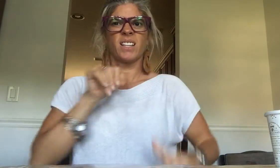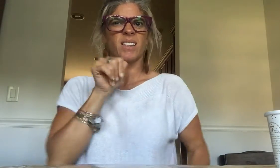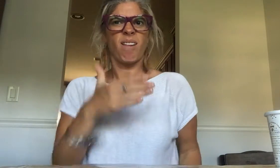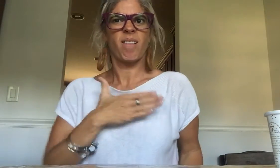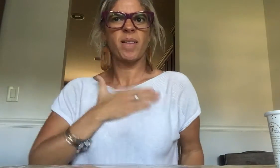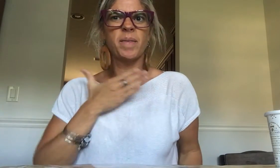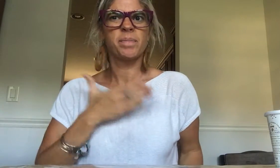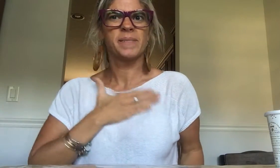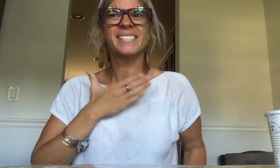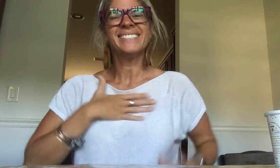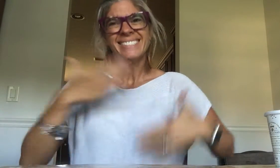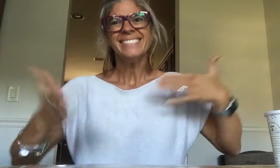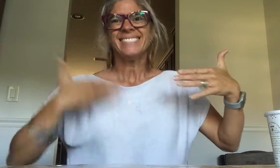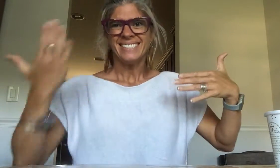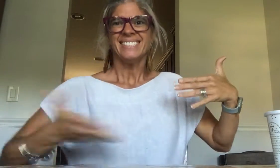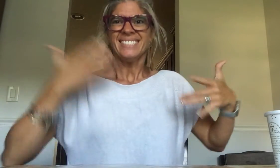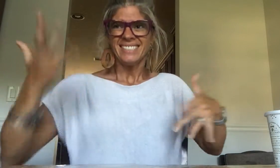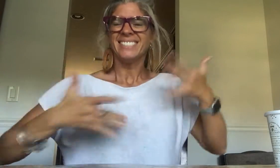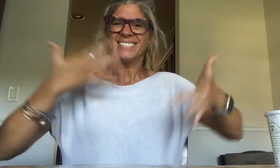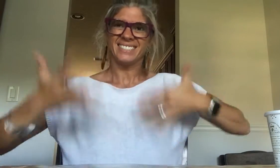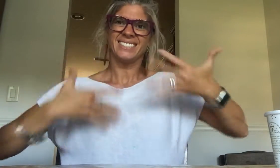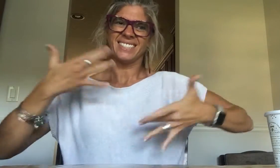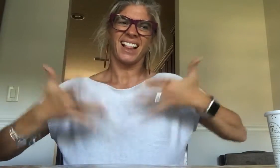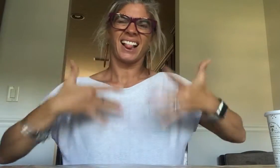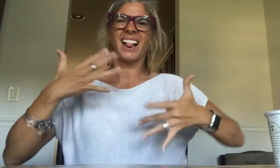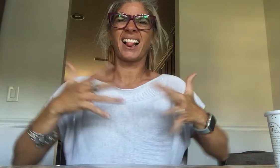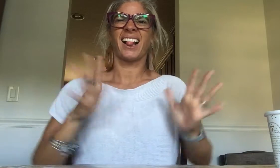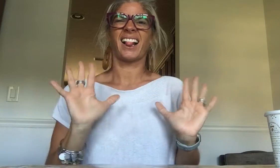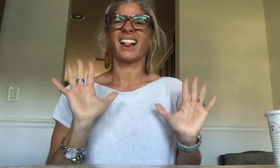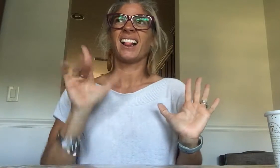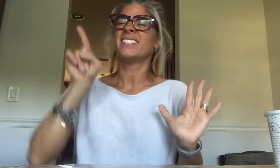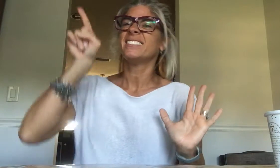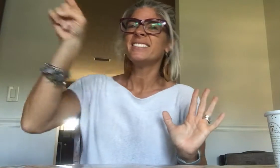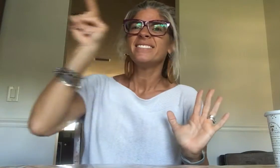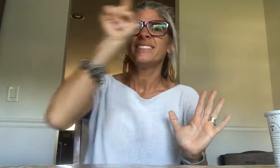You wouldn't be happy- you'd just be going through the motions